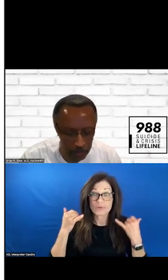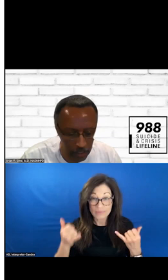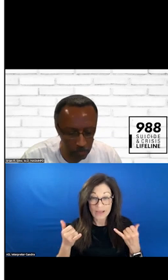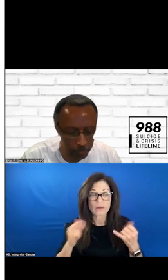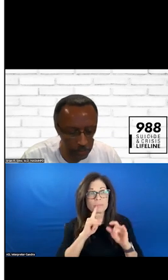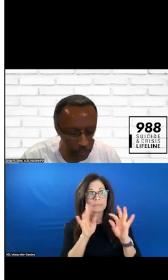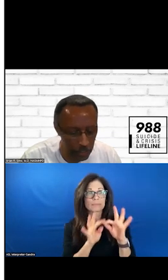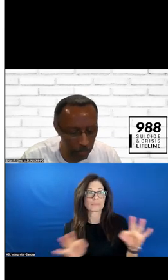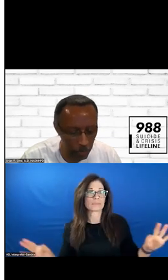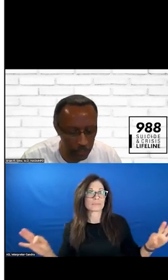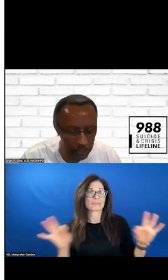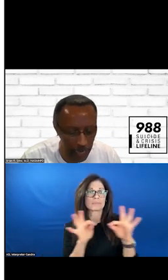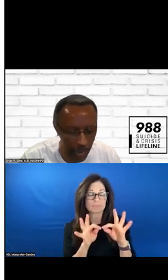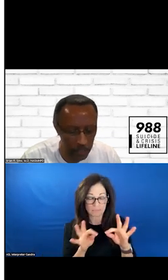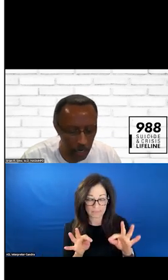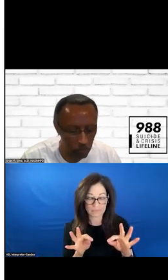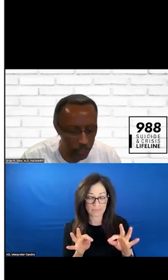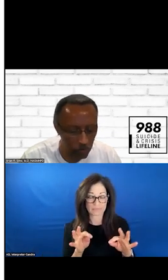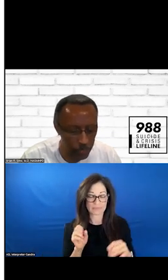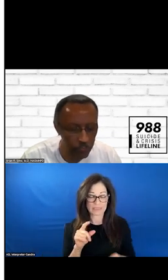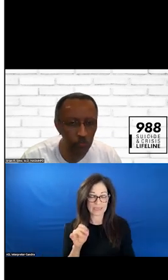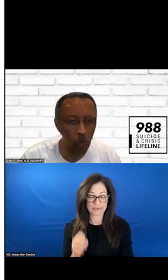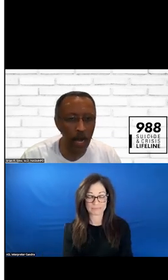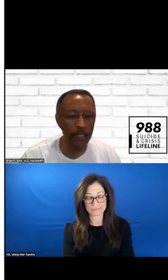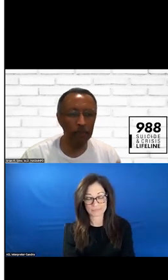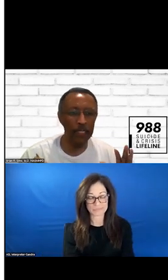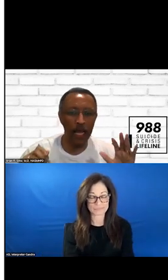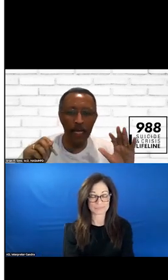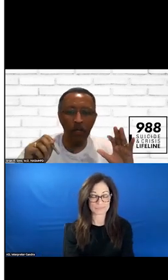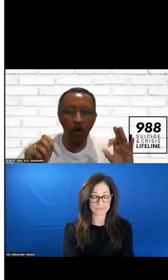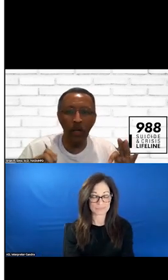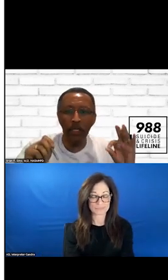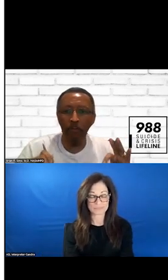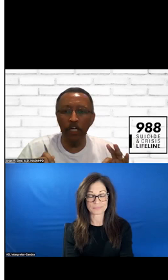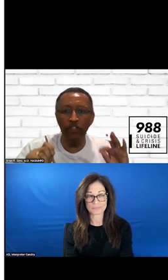THIS IS AN IMPORTANT SLIDE. IT HAS ALL OF THE INFORMATION THAT